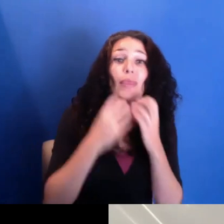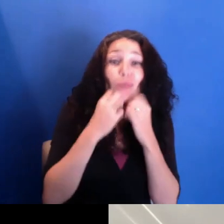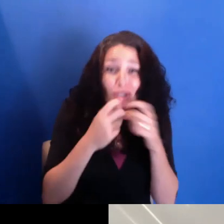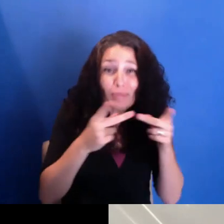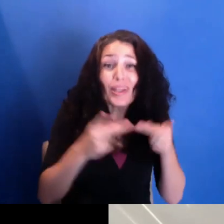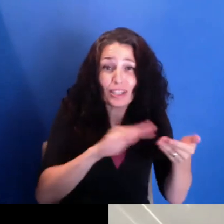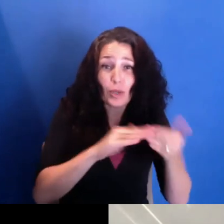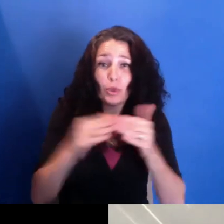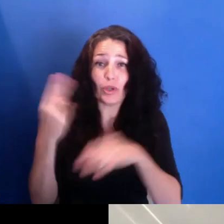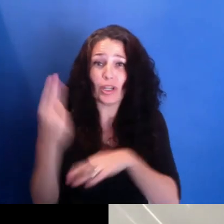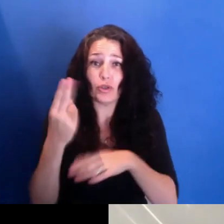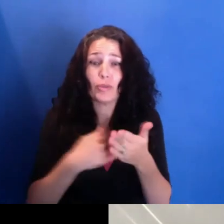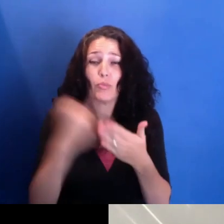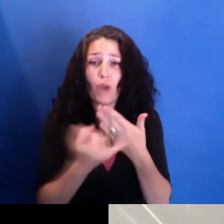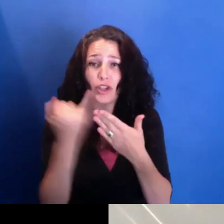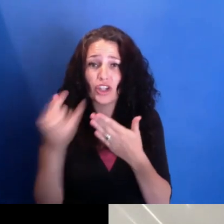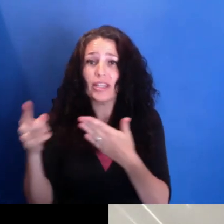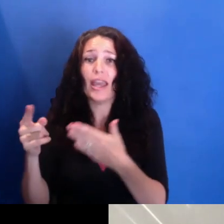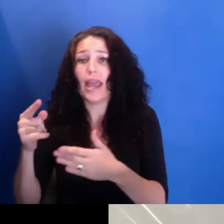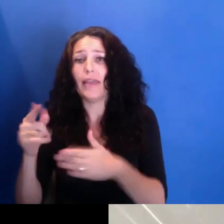Migration, a City Transformed.